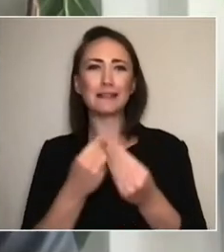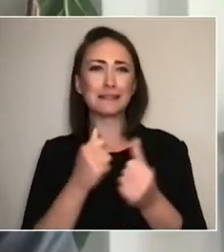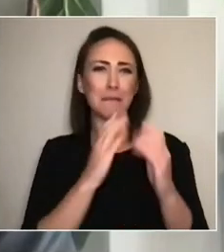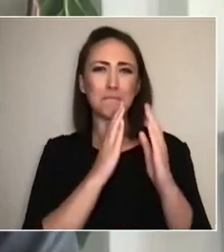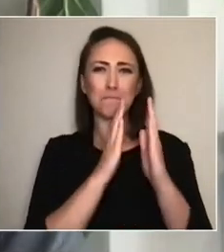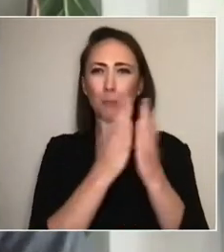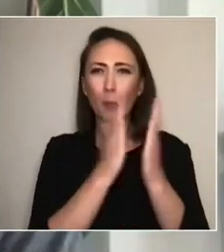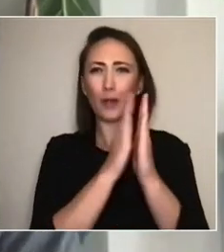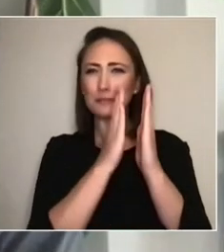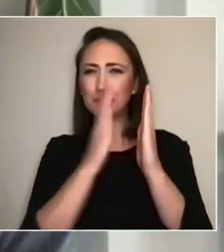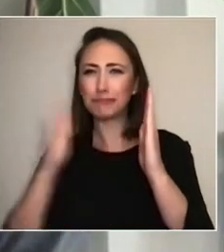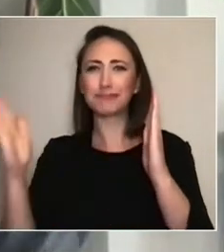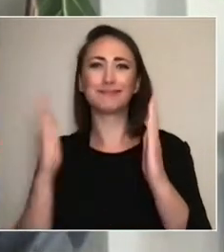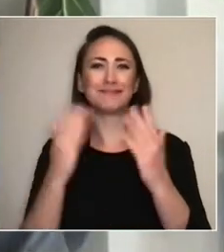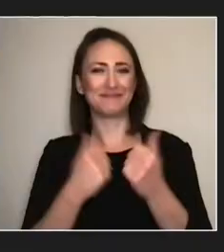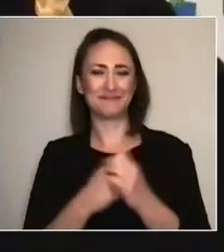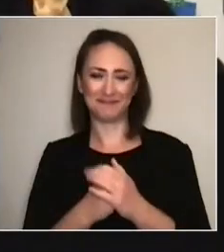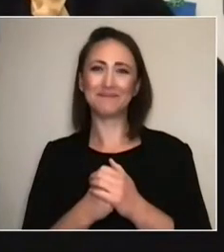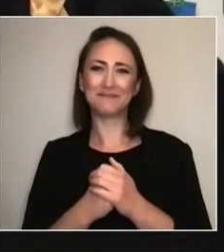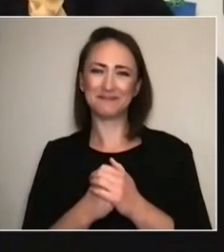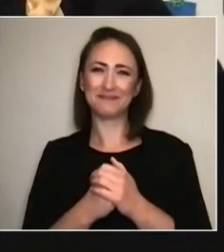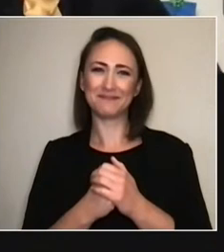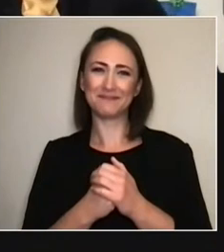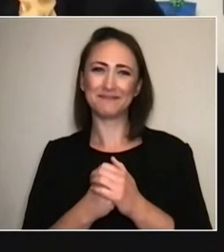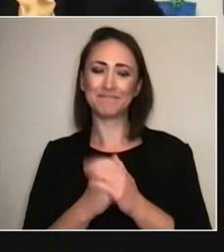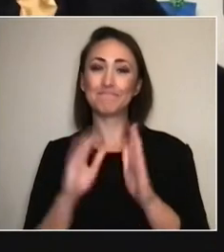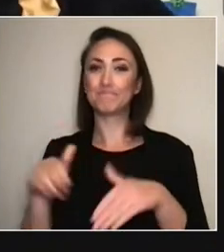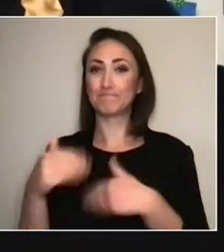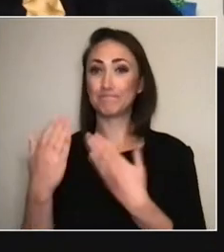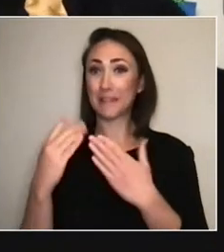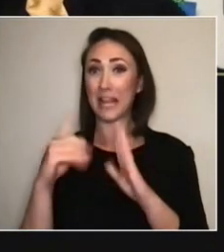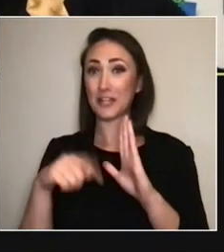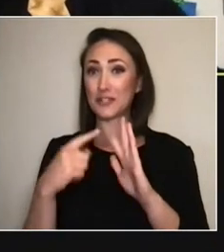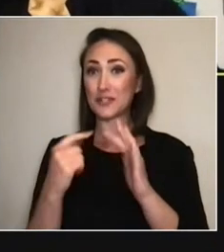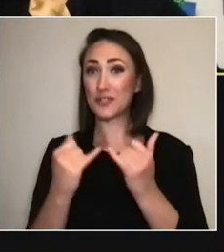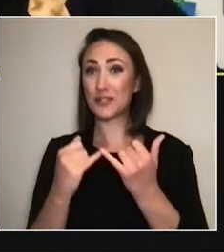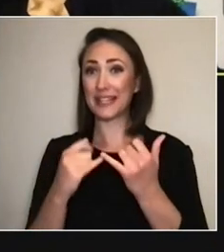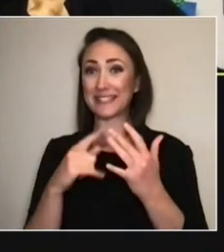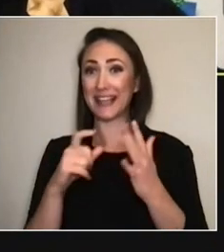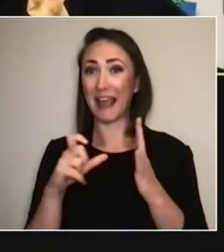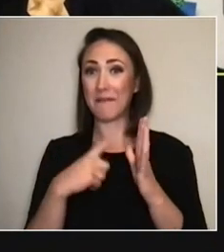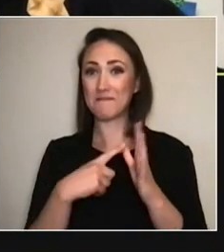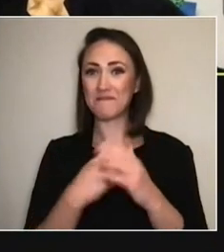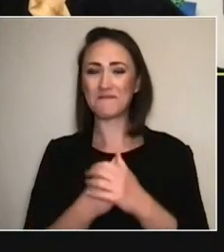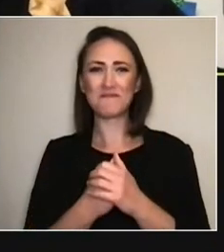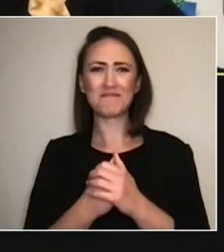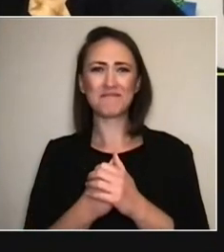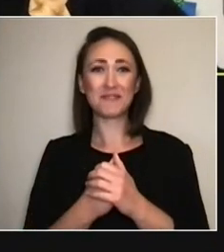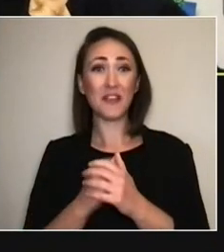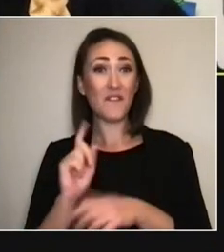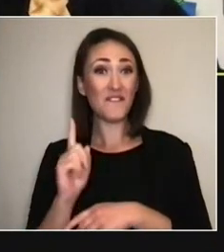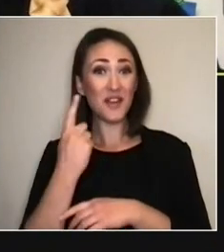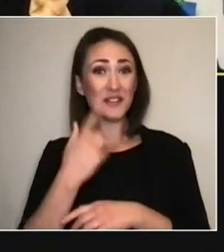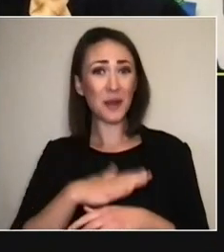Back to you, Jessica. Amazing. Well, firstly, Kris, I just wanna say happy birthday to LIFT.